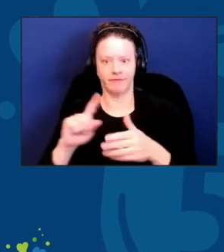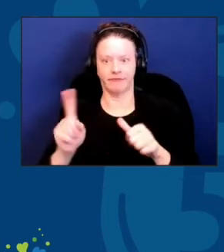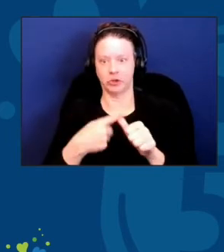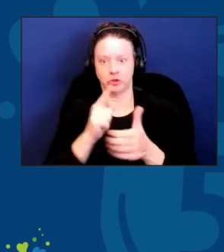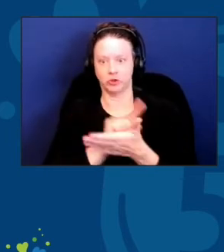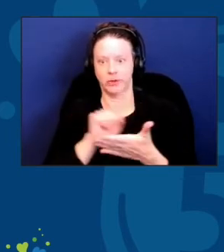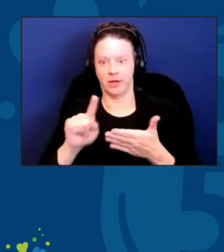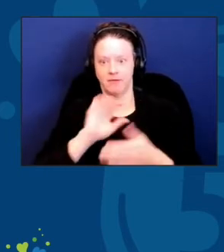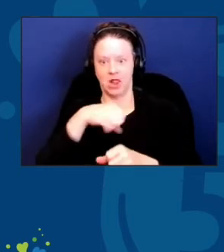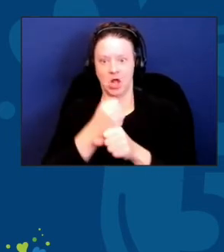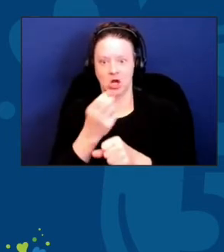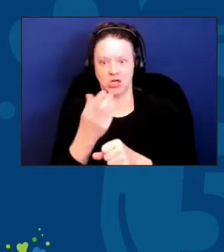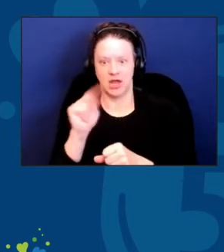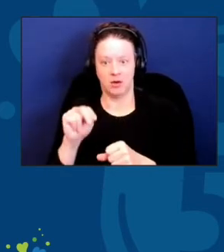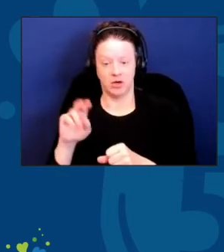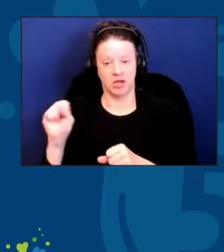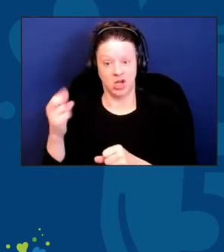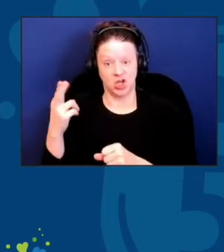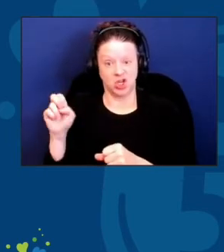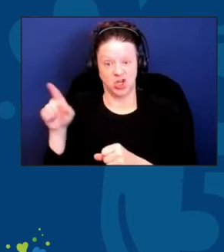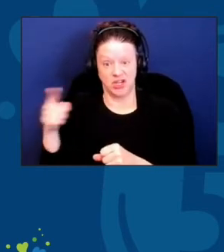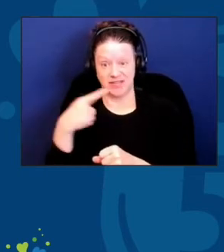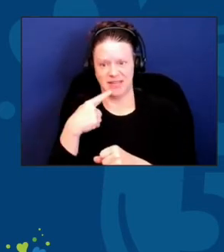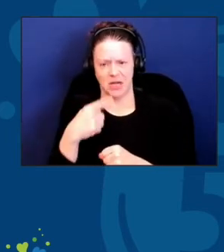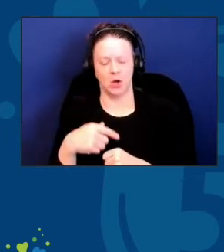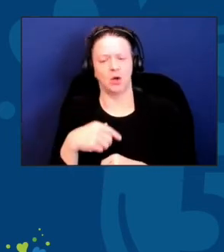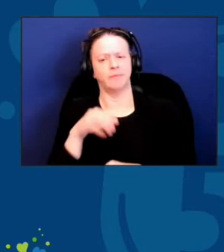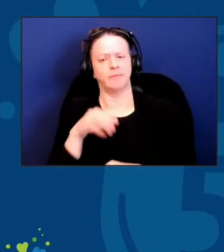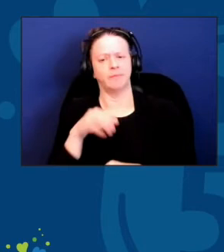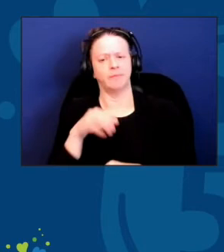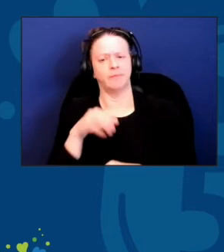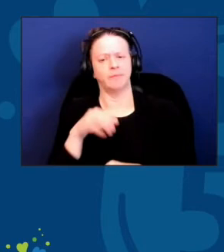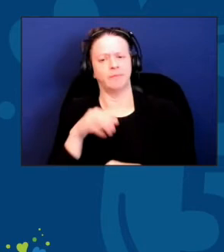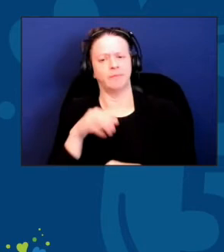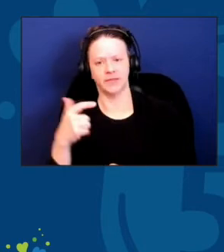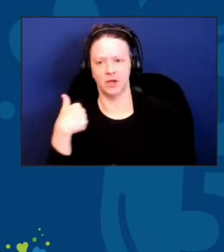and said to herself, huh, we're going to have a major problem.